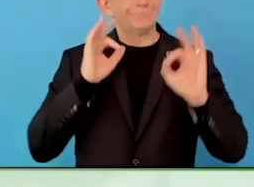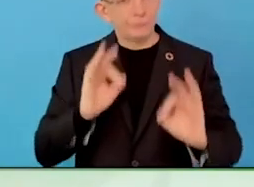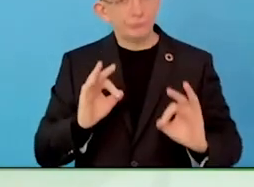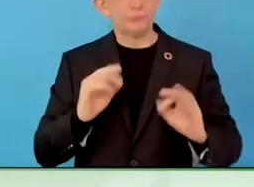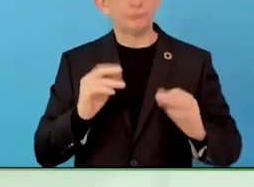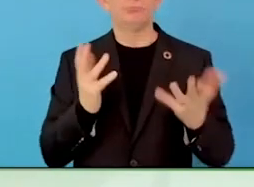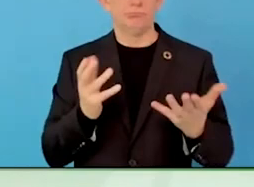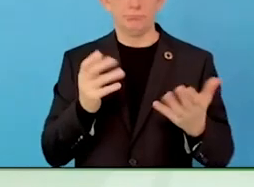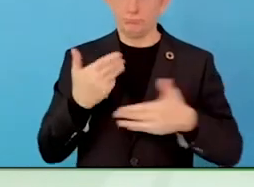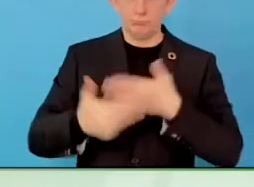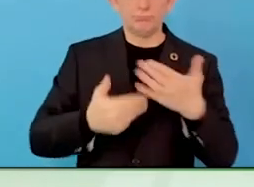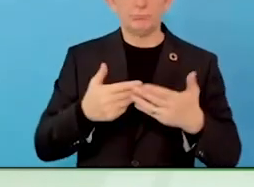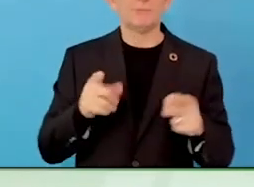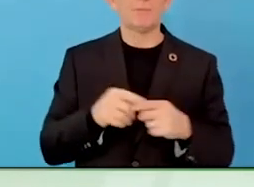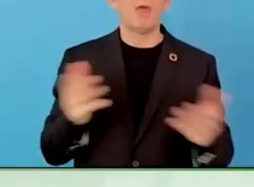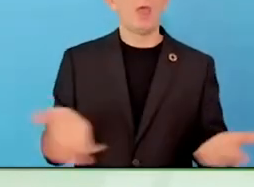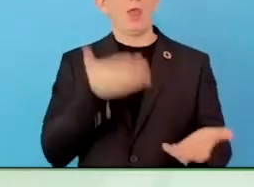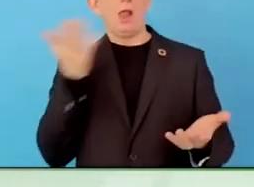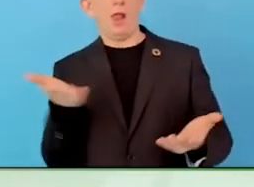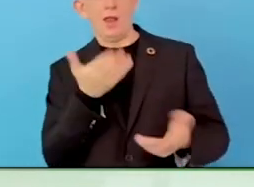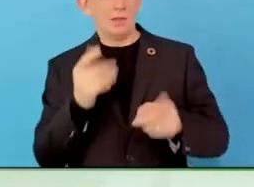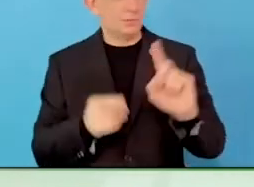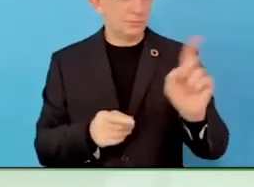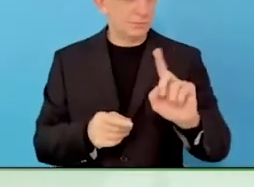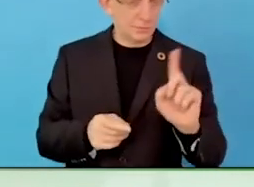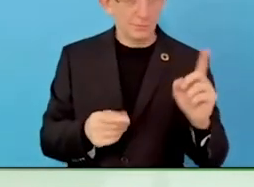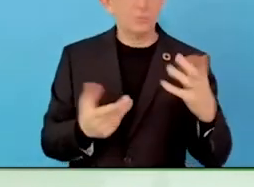lot of passion, dedication, it pays off.